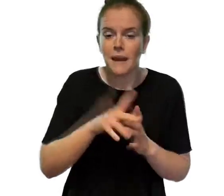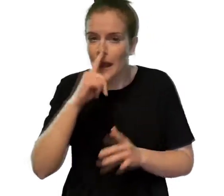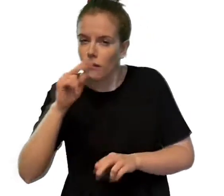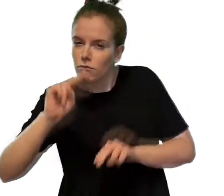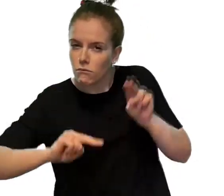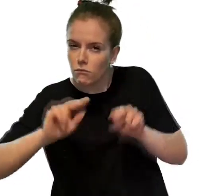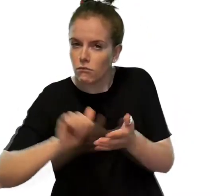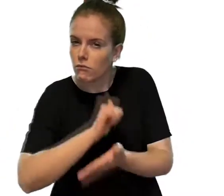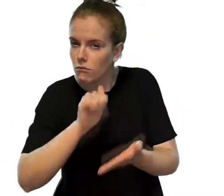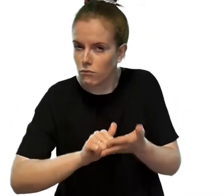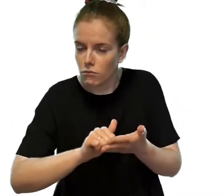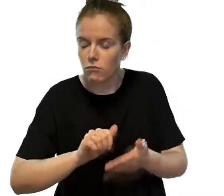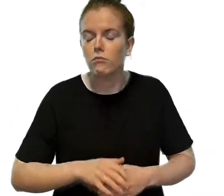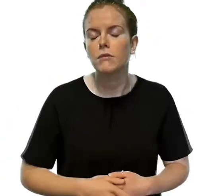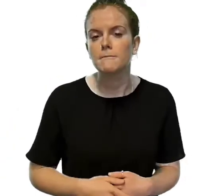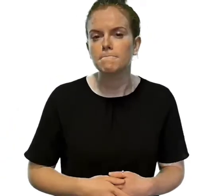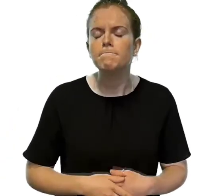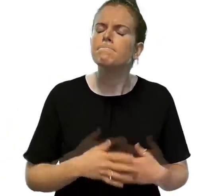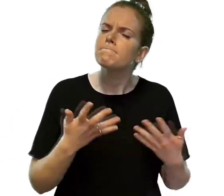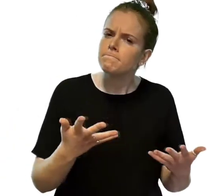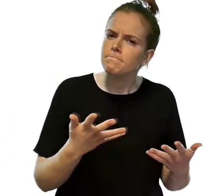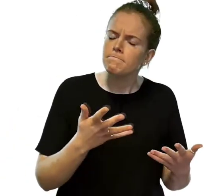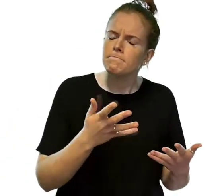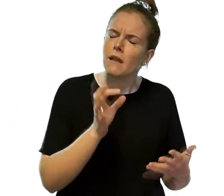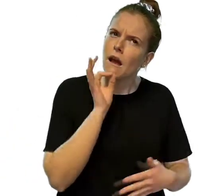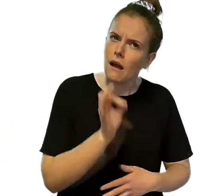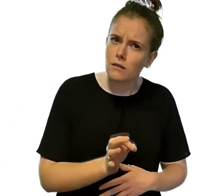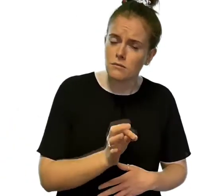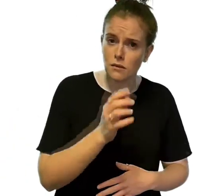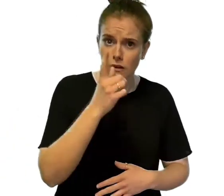So, can I catch Covid-19 from the vaccination?